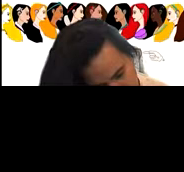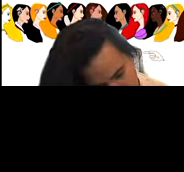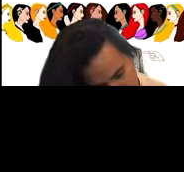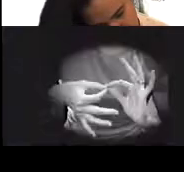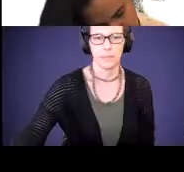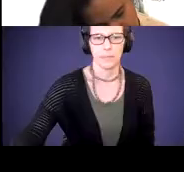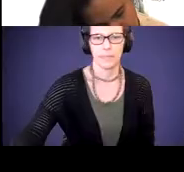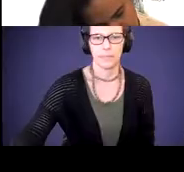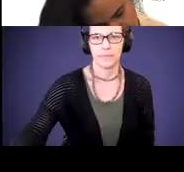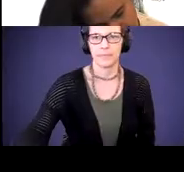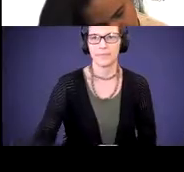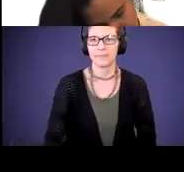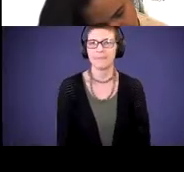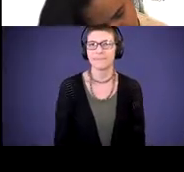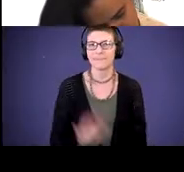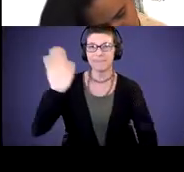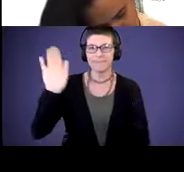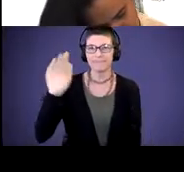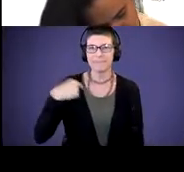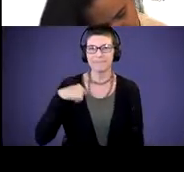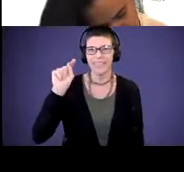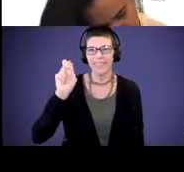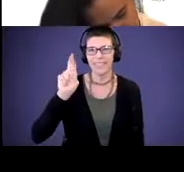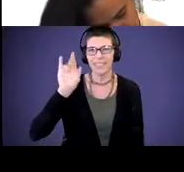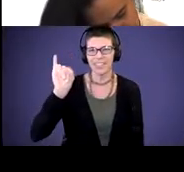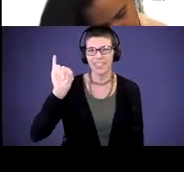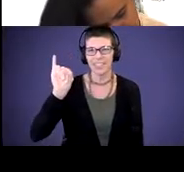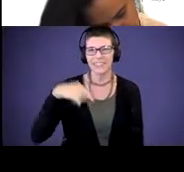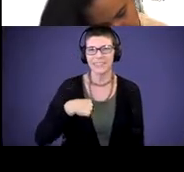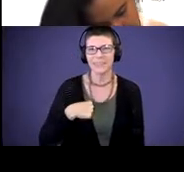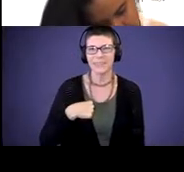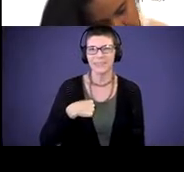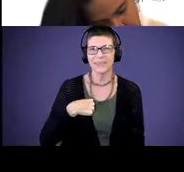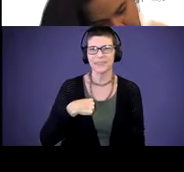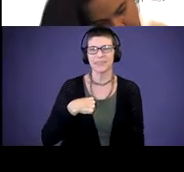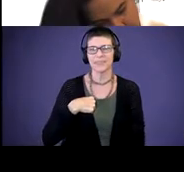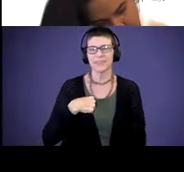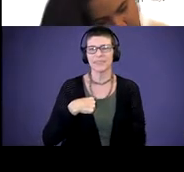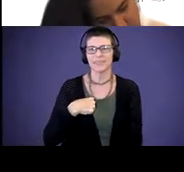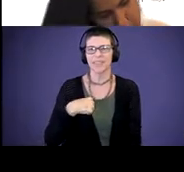Hi, this is Terry. We'll come give you another minute or two